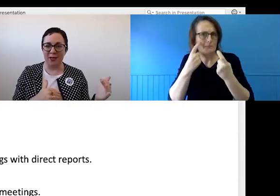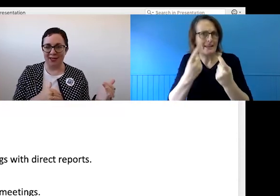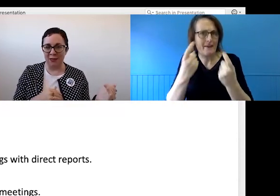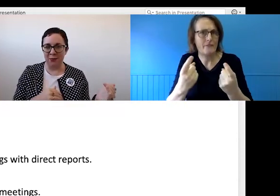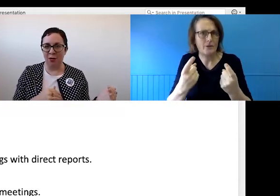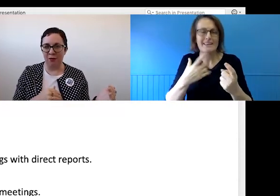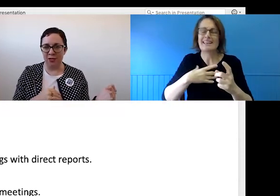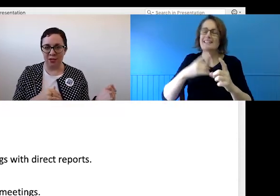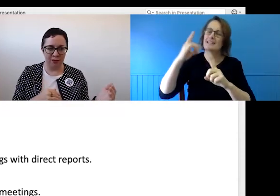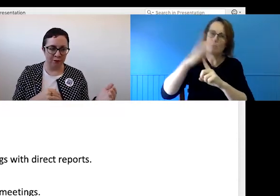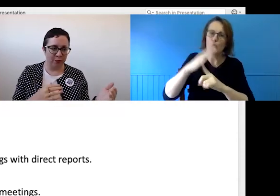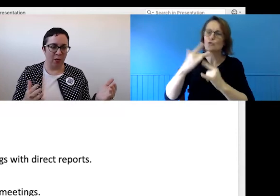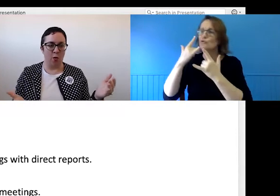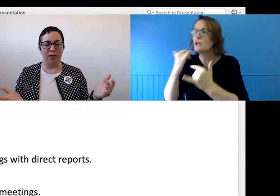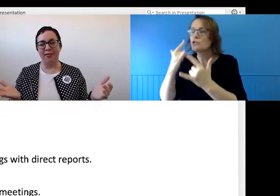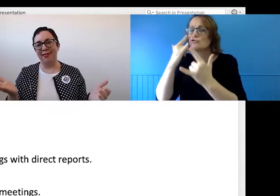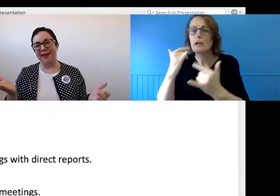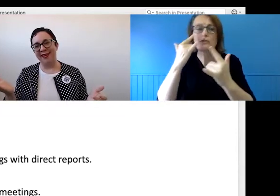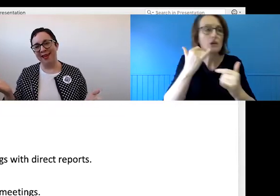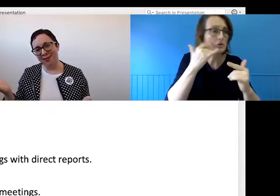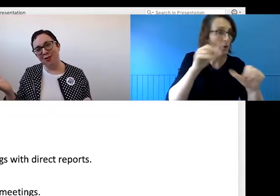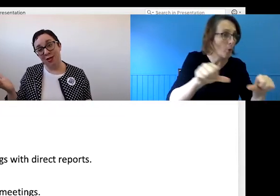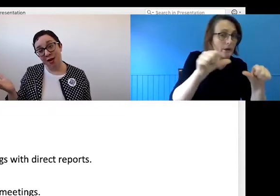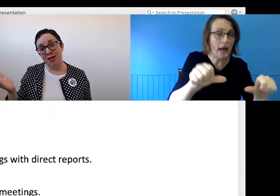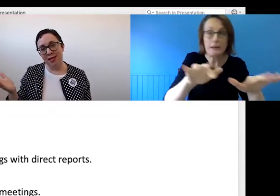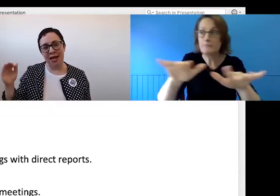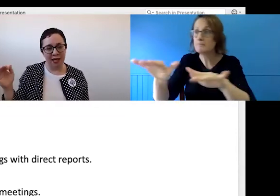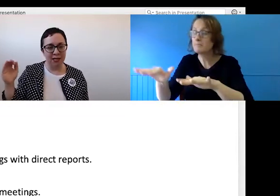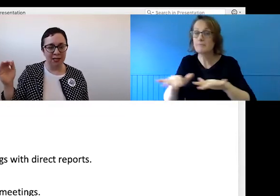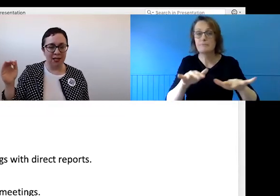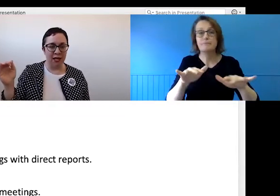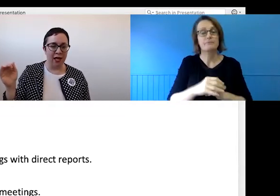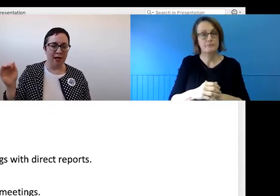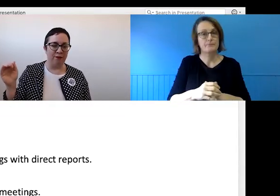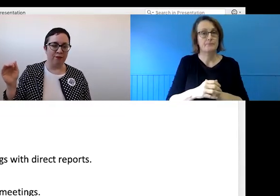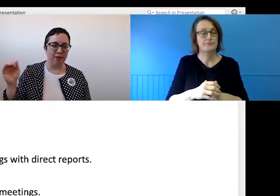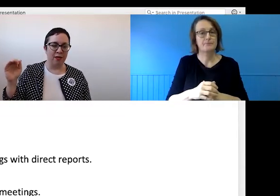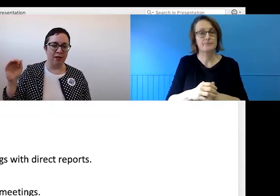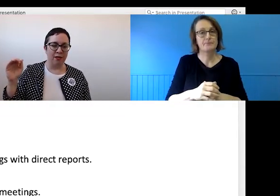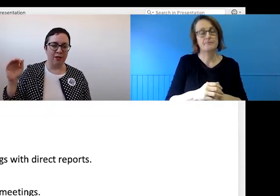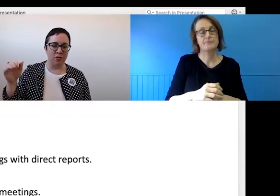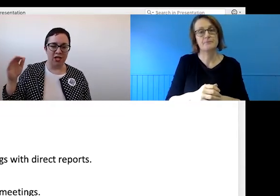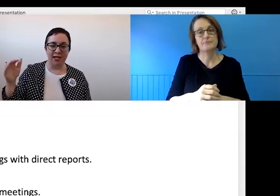our teams more often with the extra time that it takes those check-ins